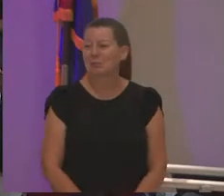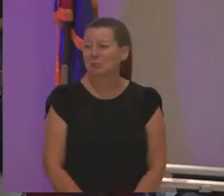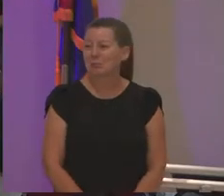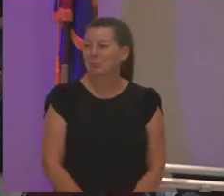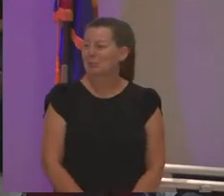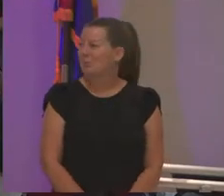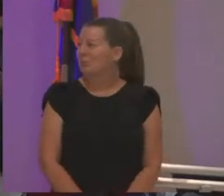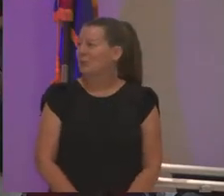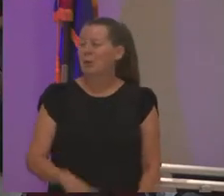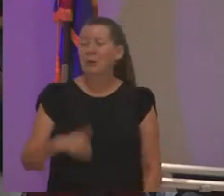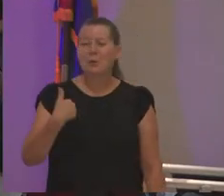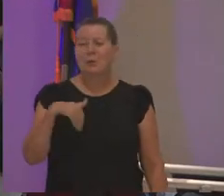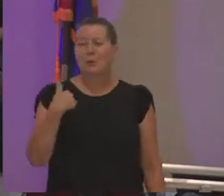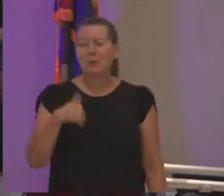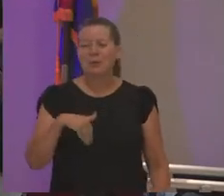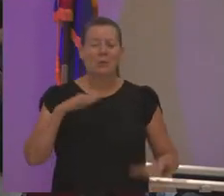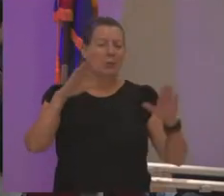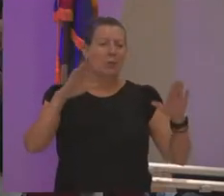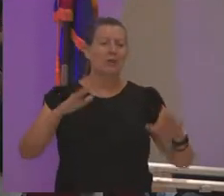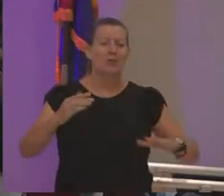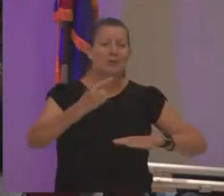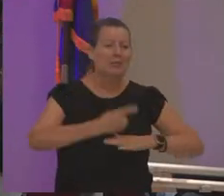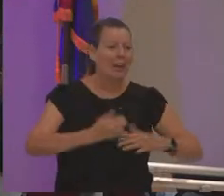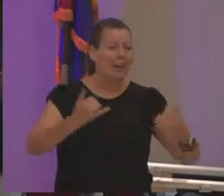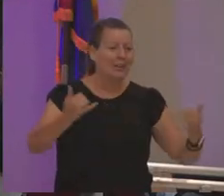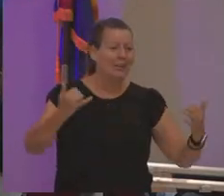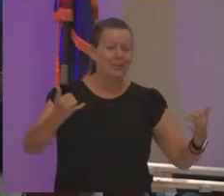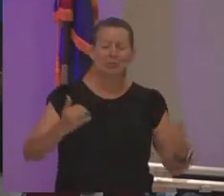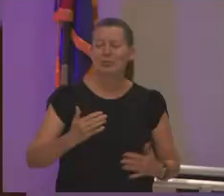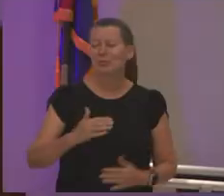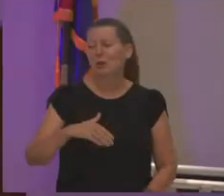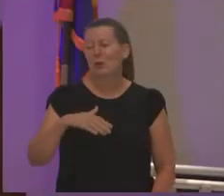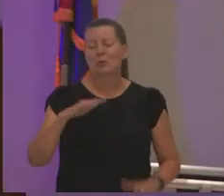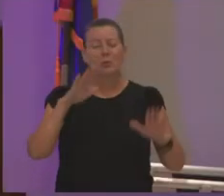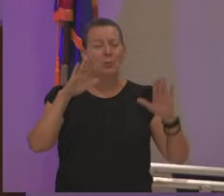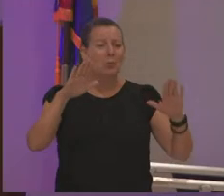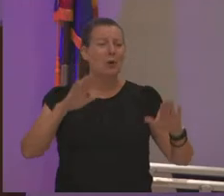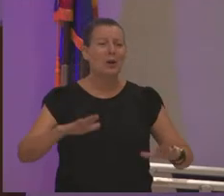oh my god what a wonderful day this is what a wonderful day this is